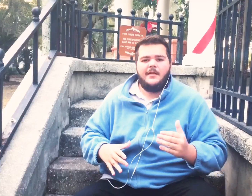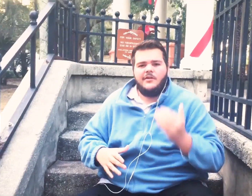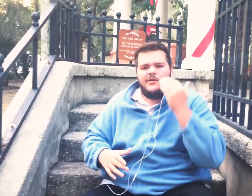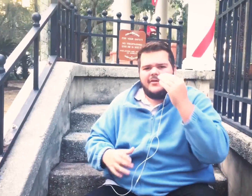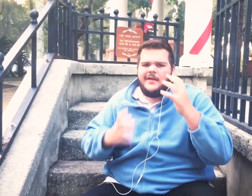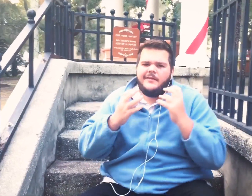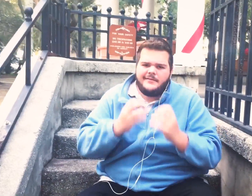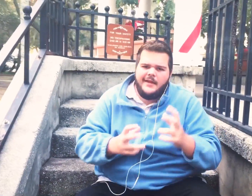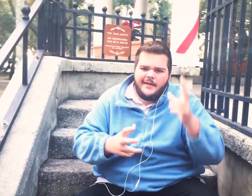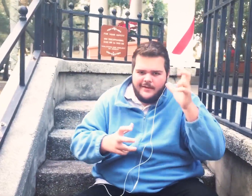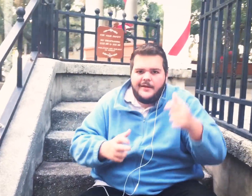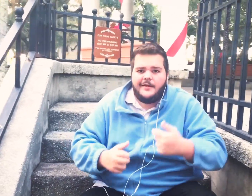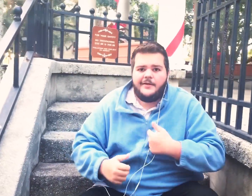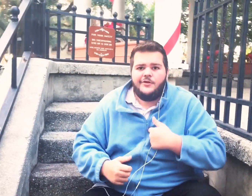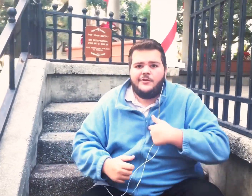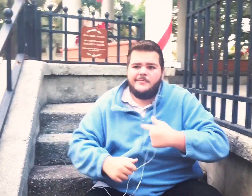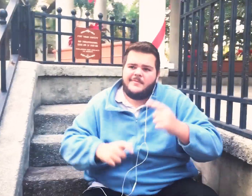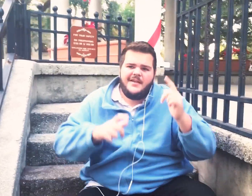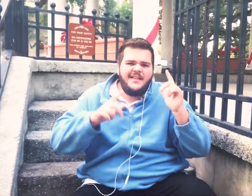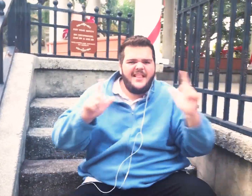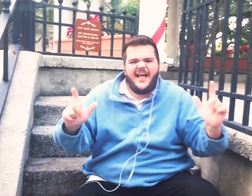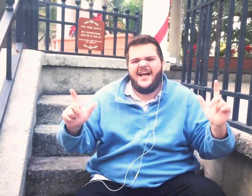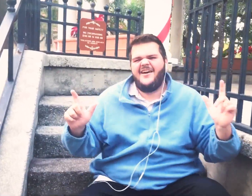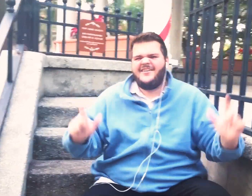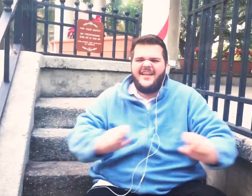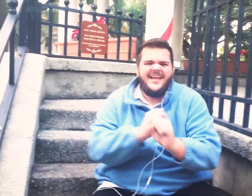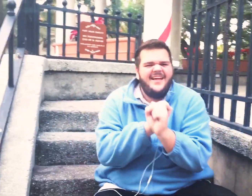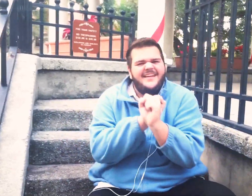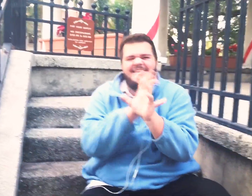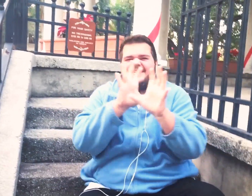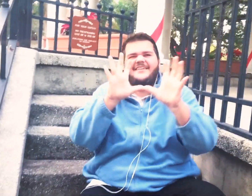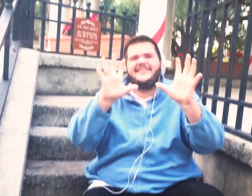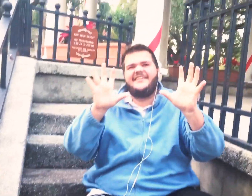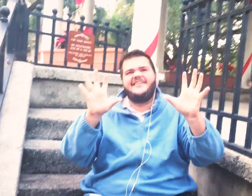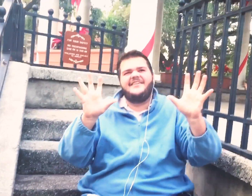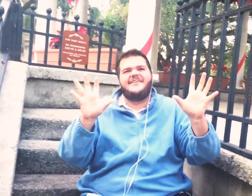I know Santa hears me loud and clear